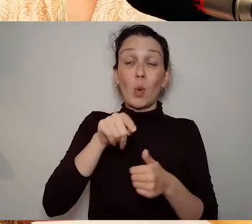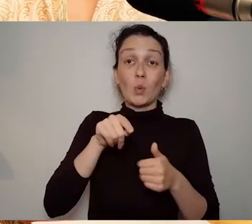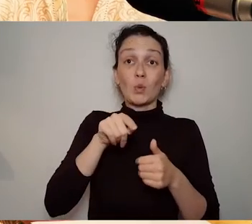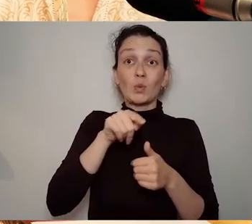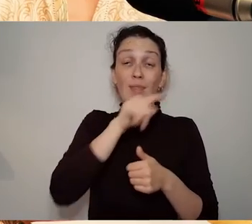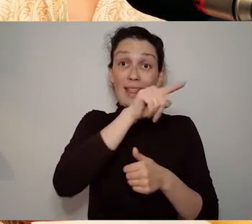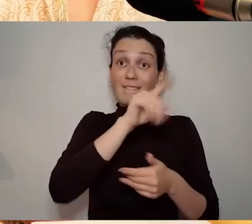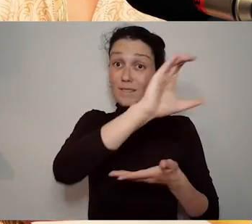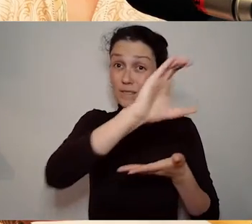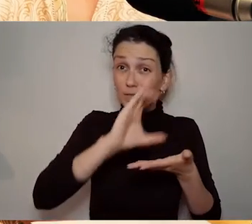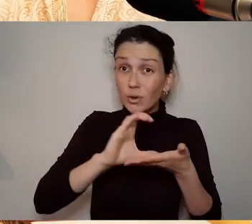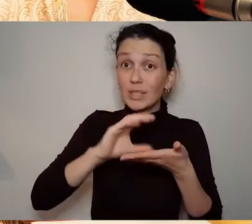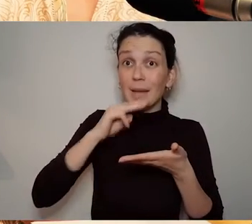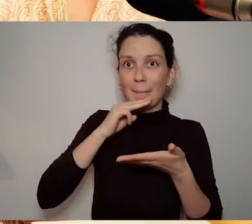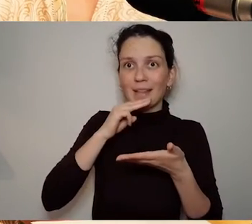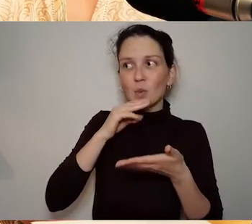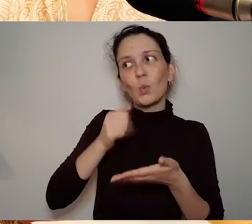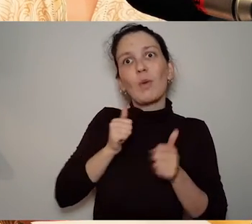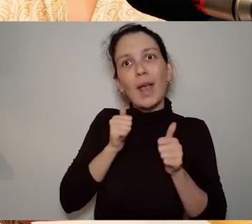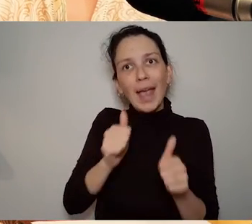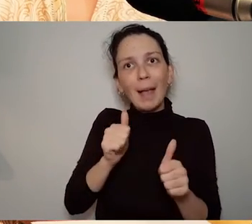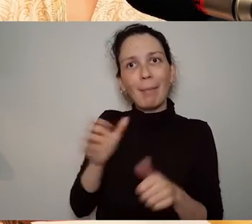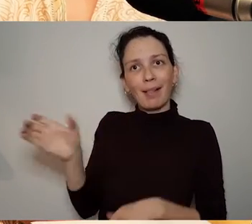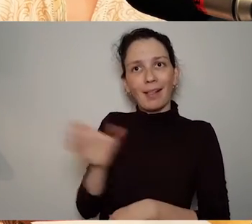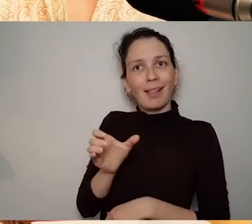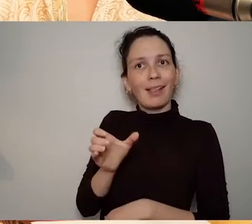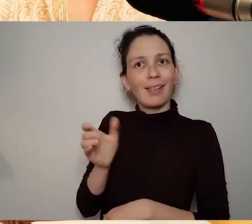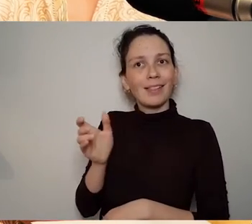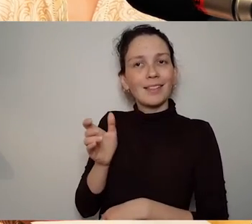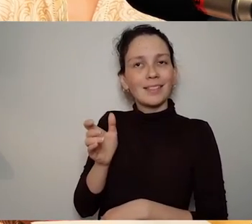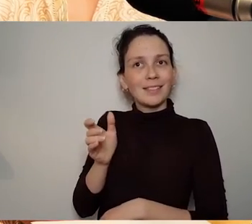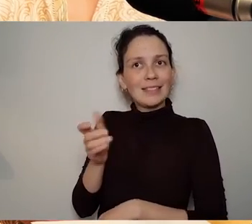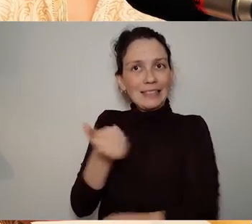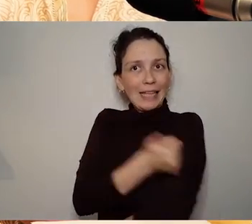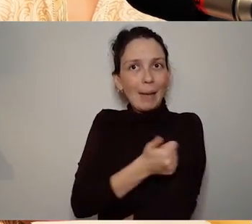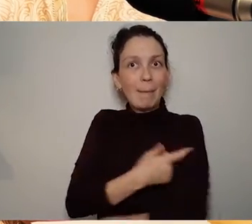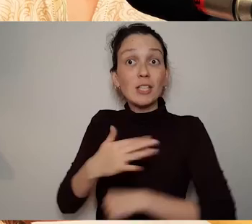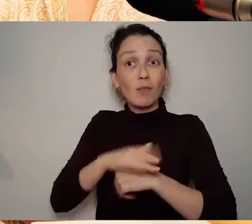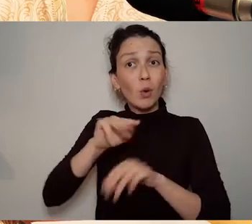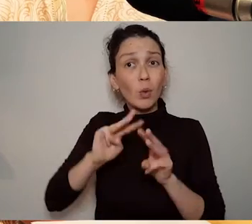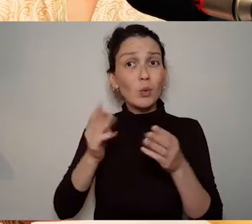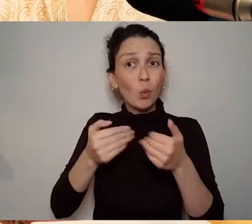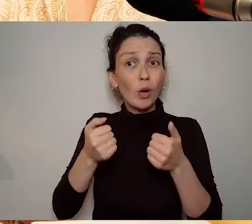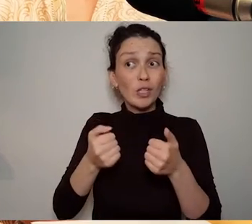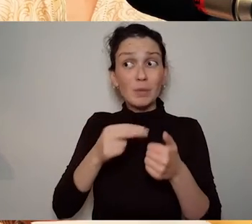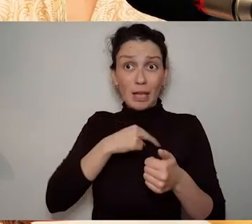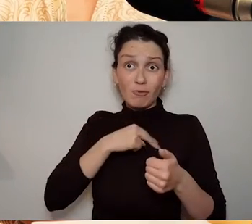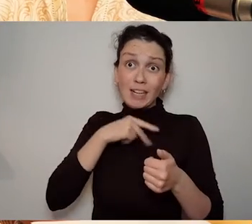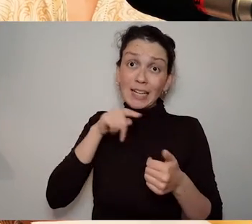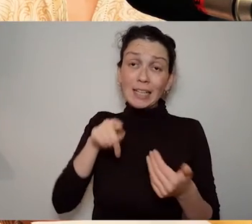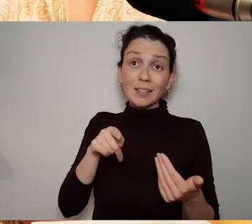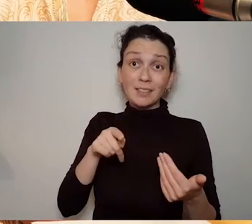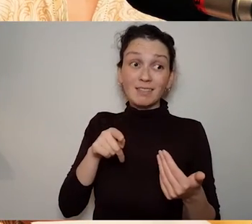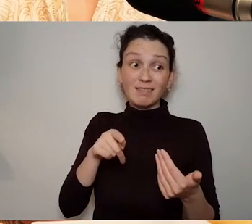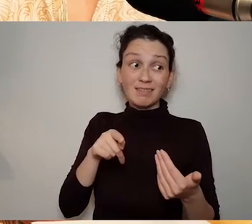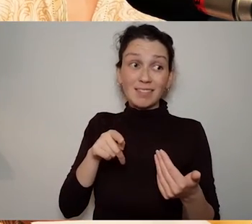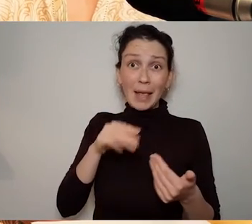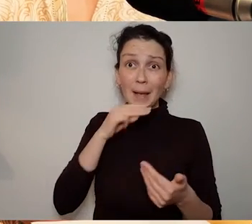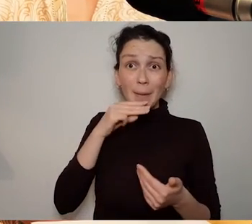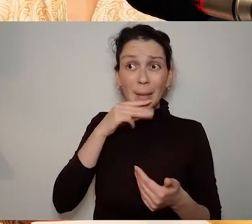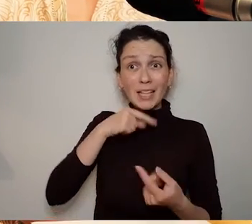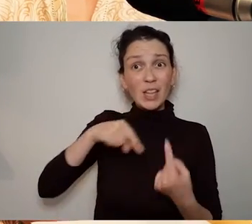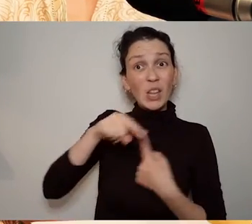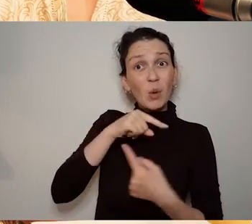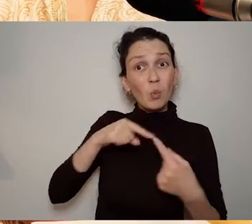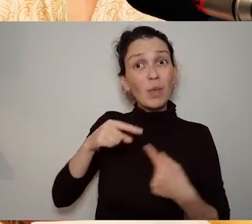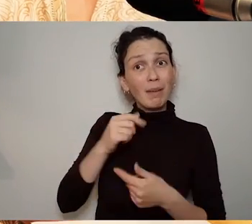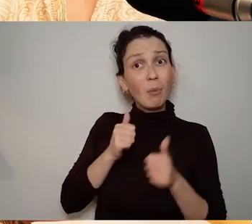and Lianne and Alvean allowing them the bodies to to begin to activate the resonances in Deevy's text